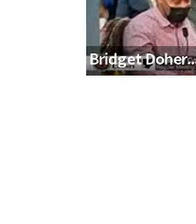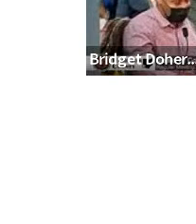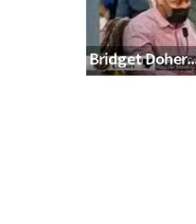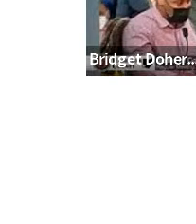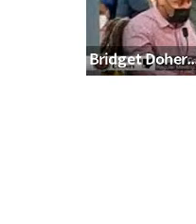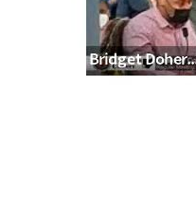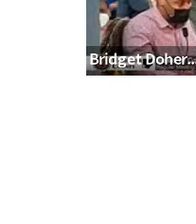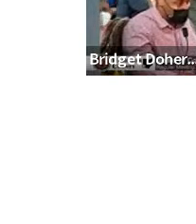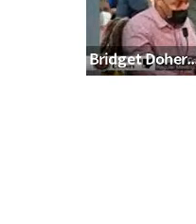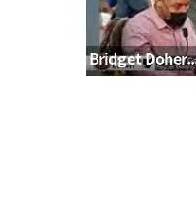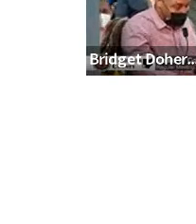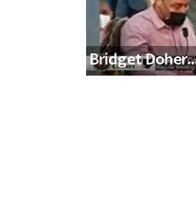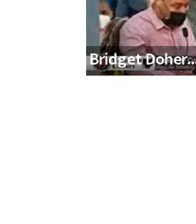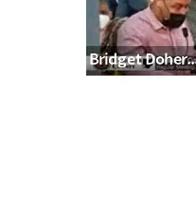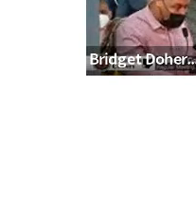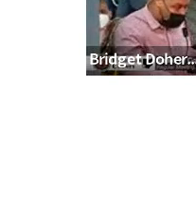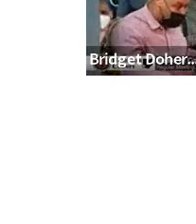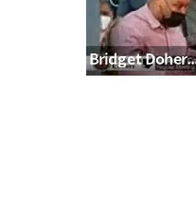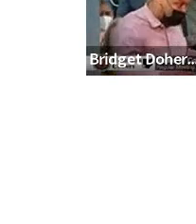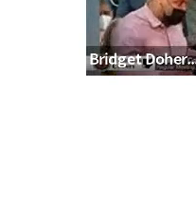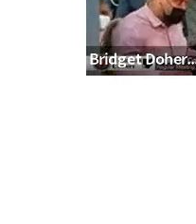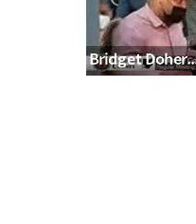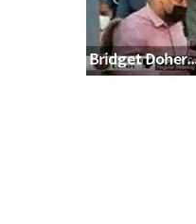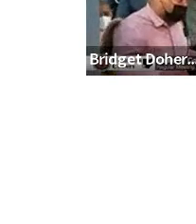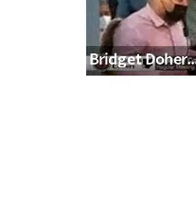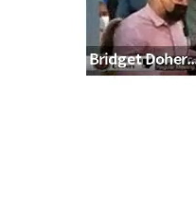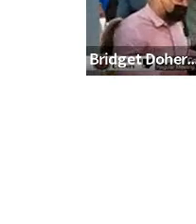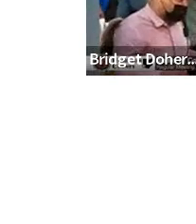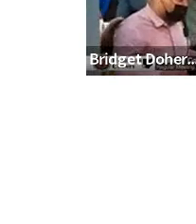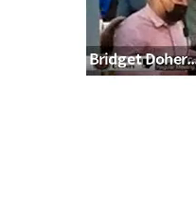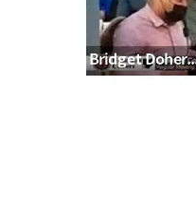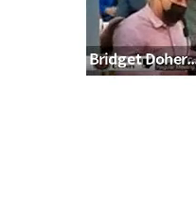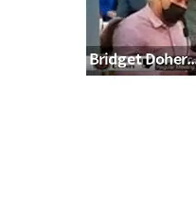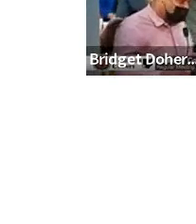that because we were holding against you because you're usually an orange and black for withdrawals